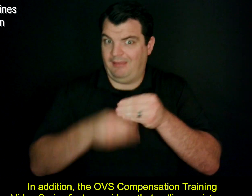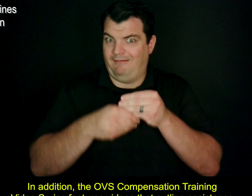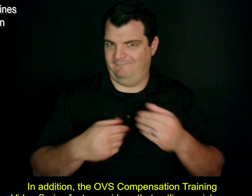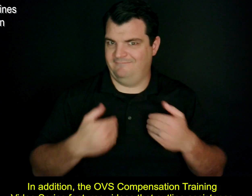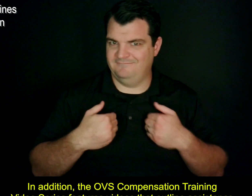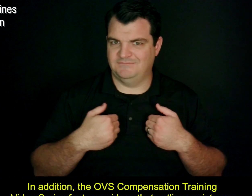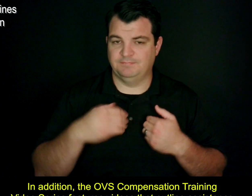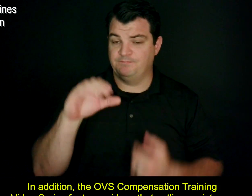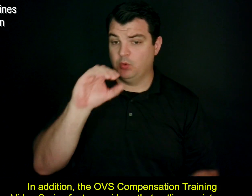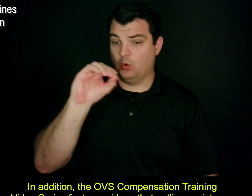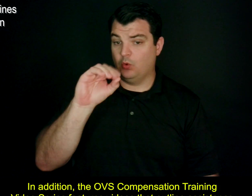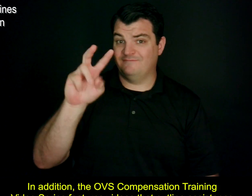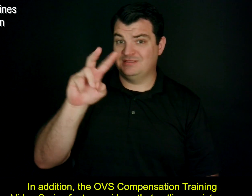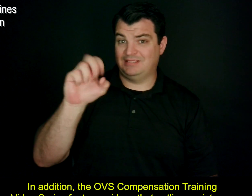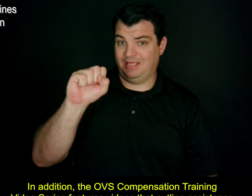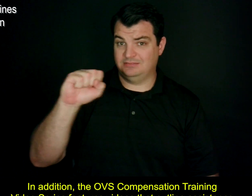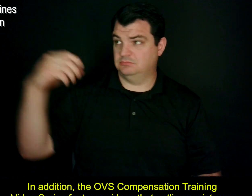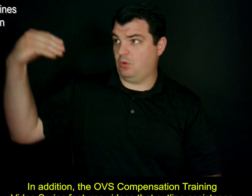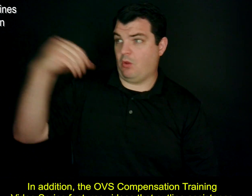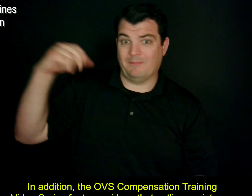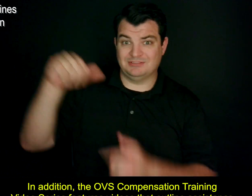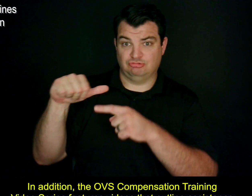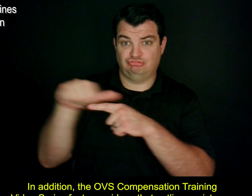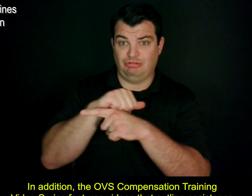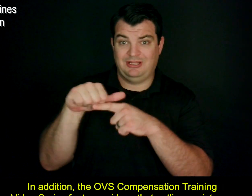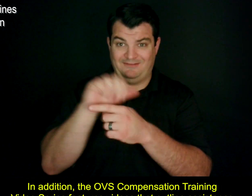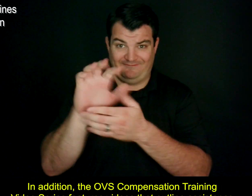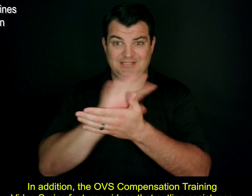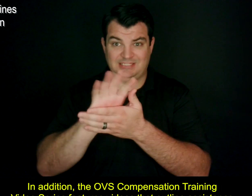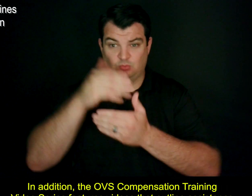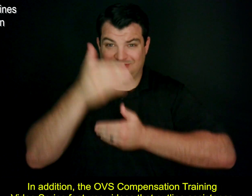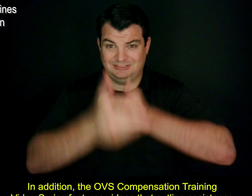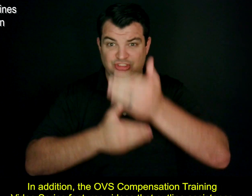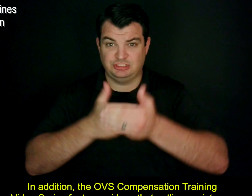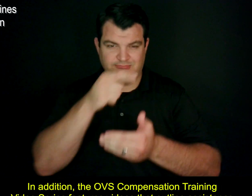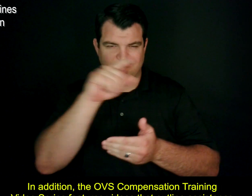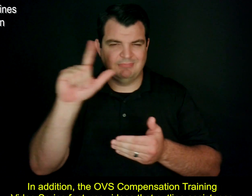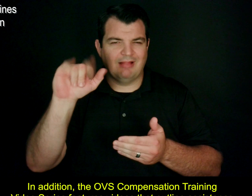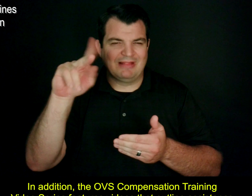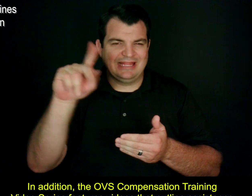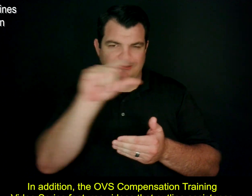In addition, the OVS Compensation Training Video Series features videos that outline assistance